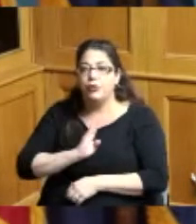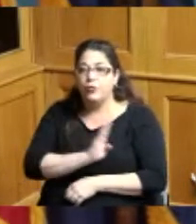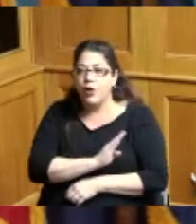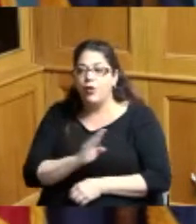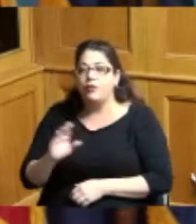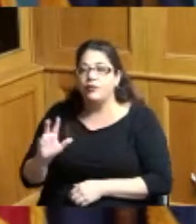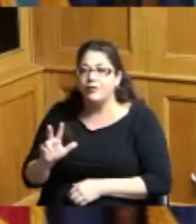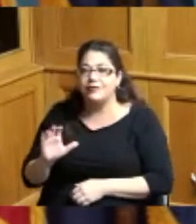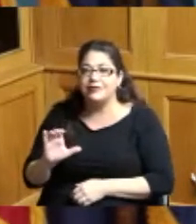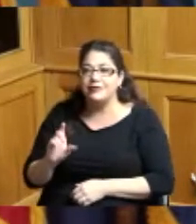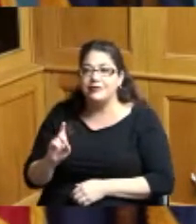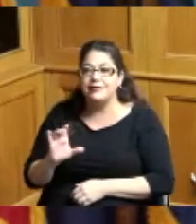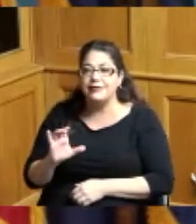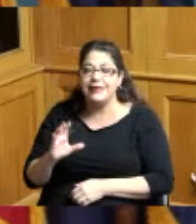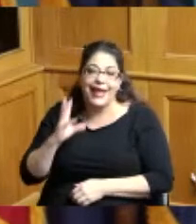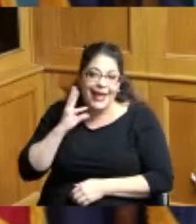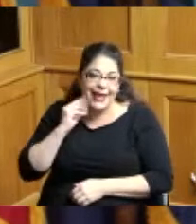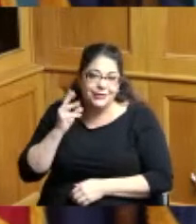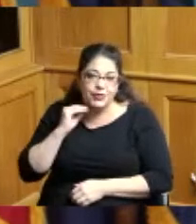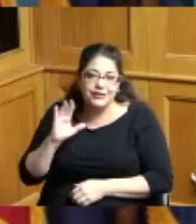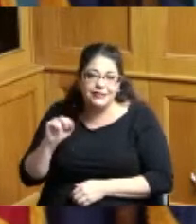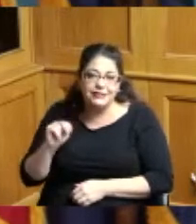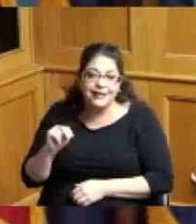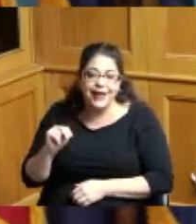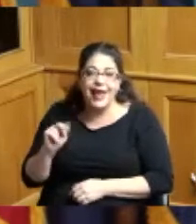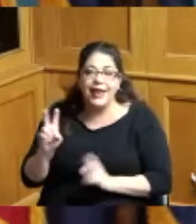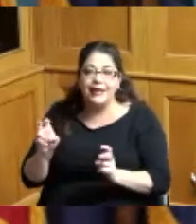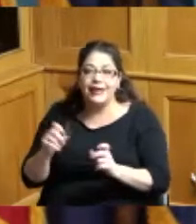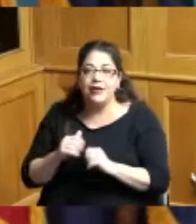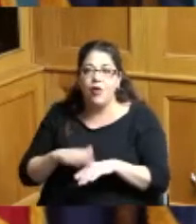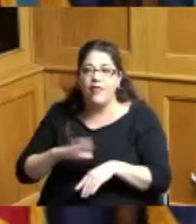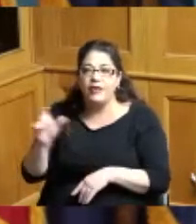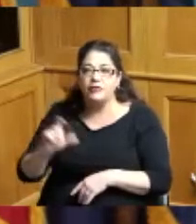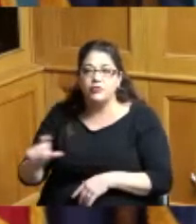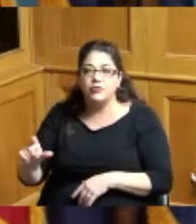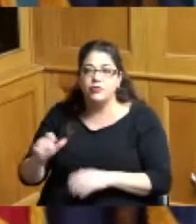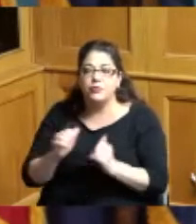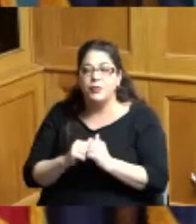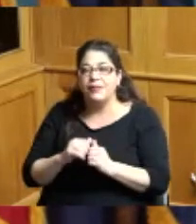experience Cincinnati had a chance to be on some of the zoom calls with with the those